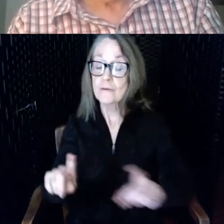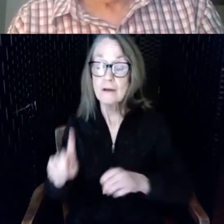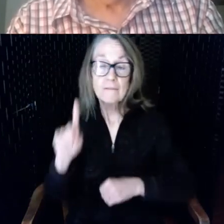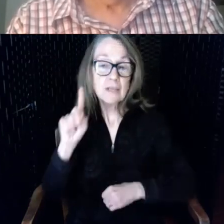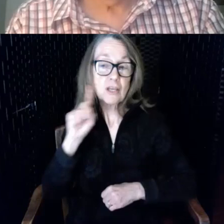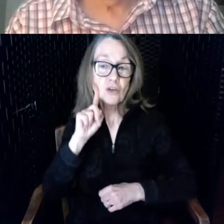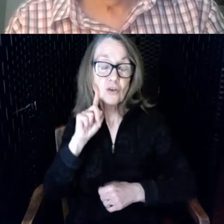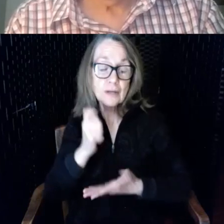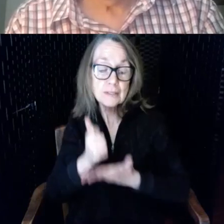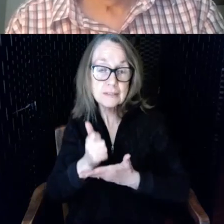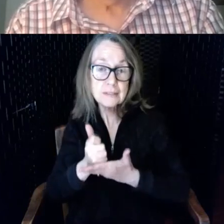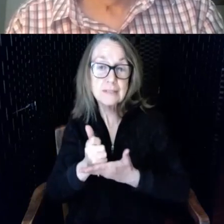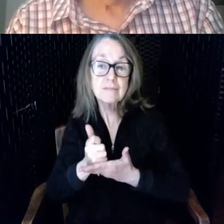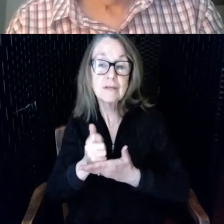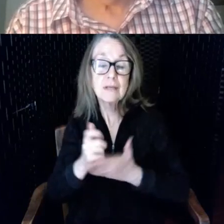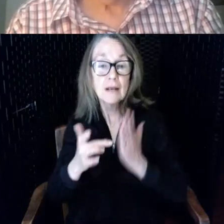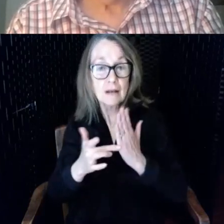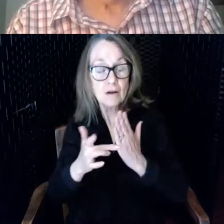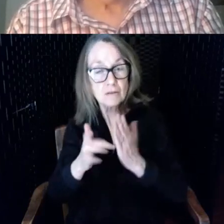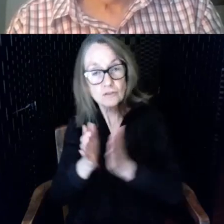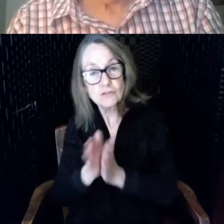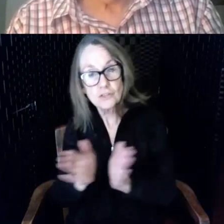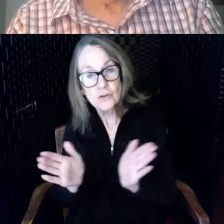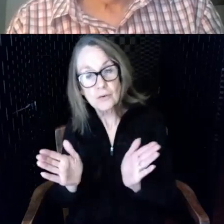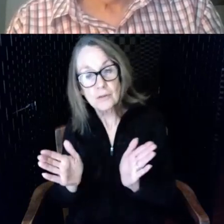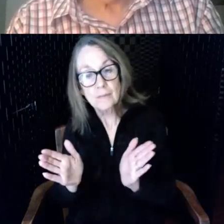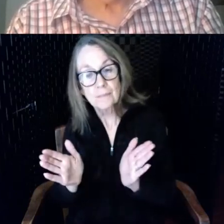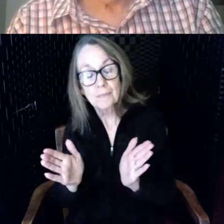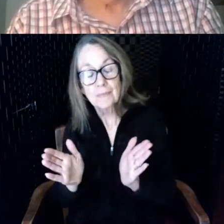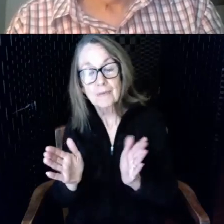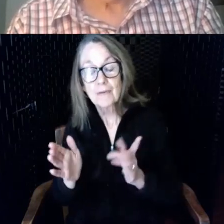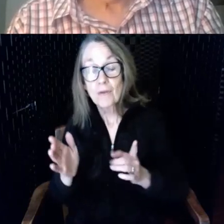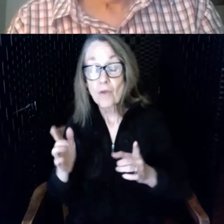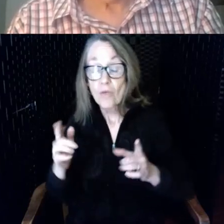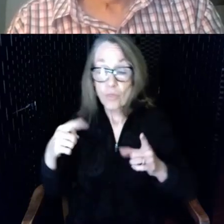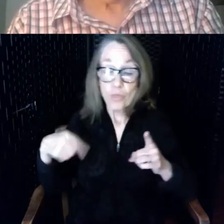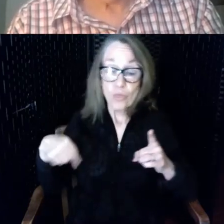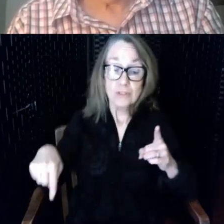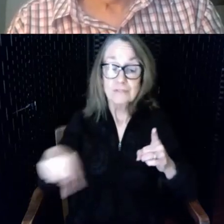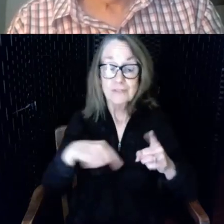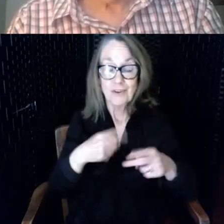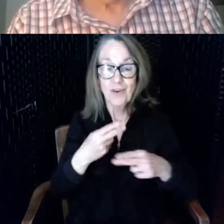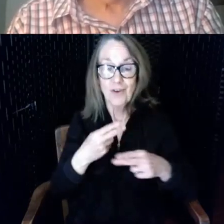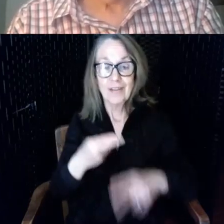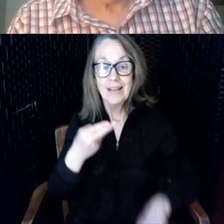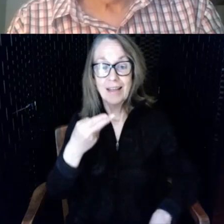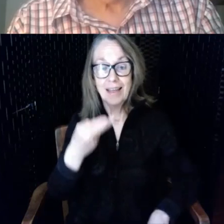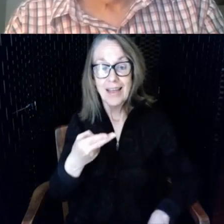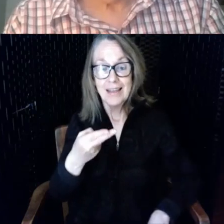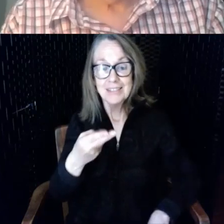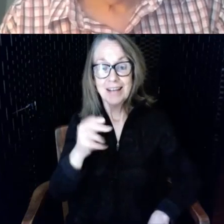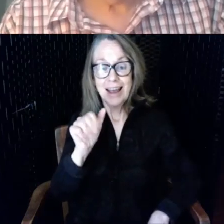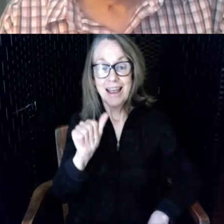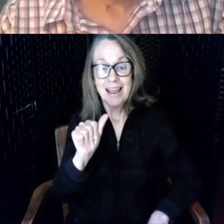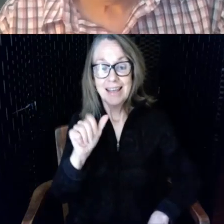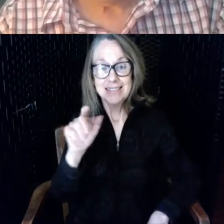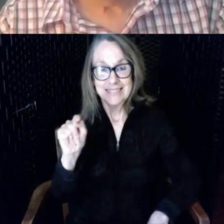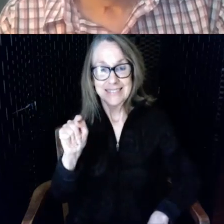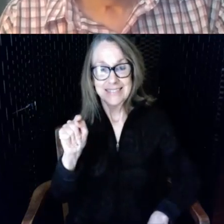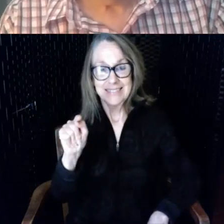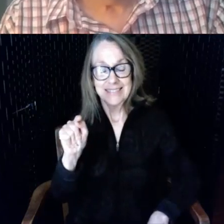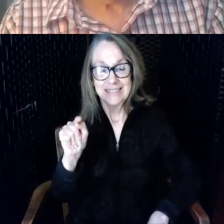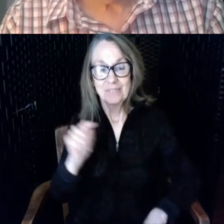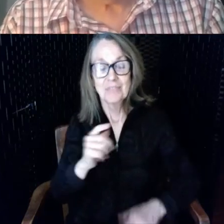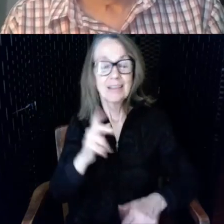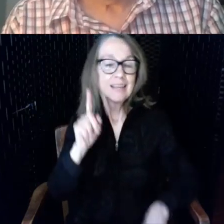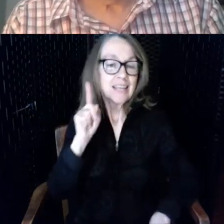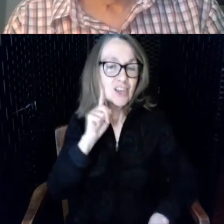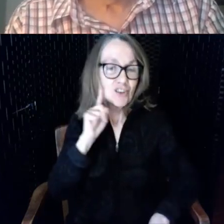which those of us embed as I referred to as HAT hearing assistive technology